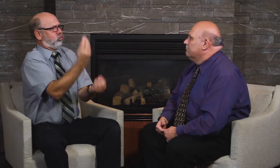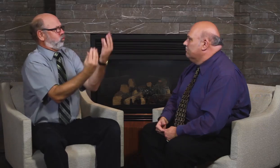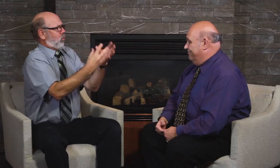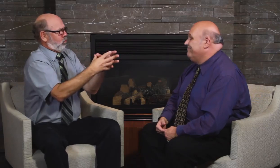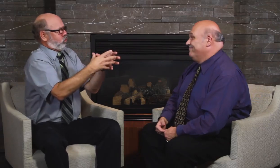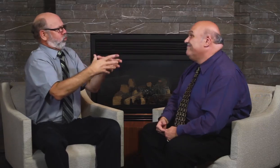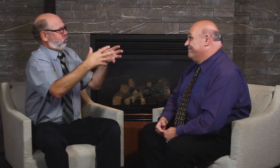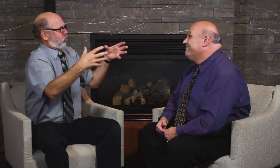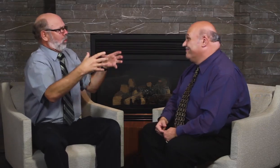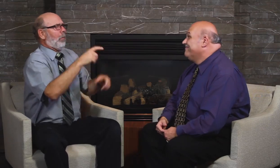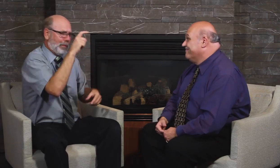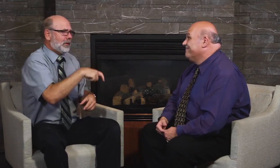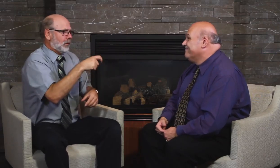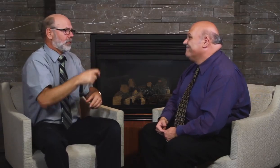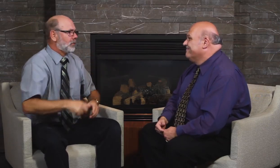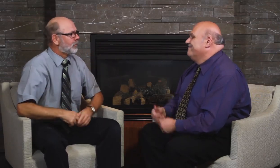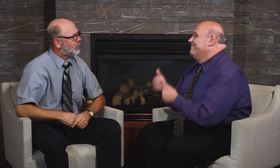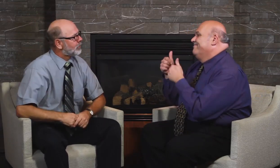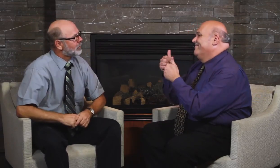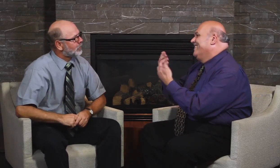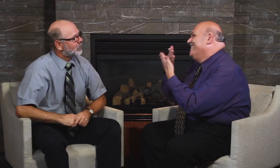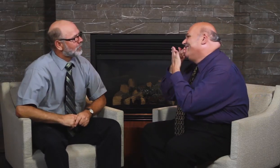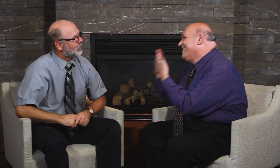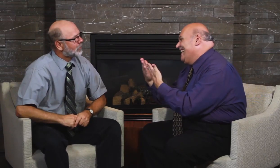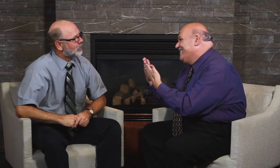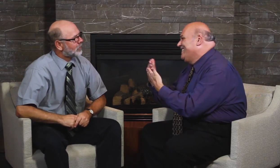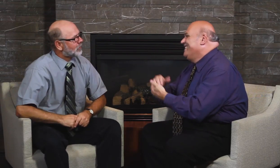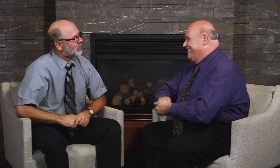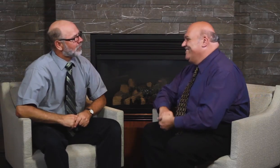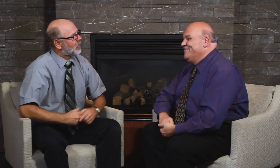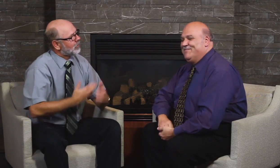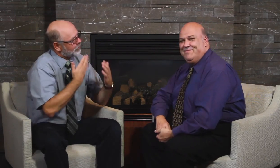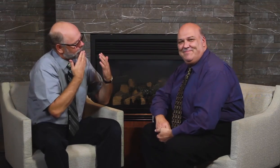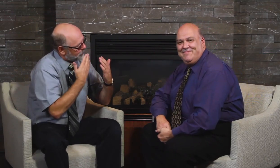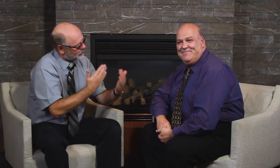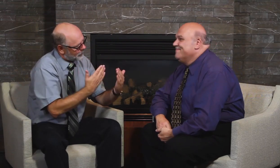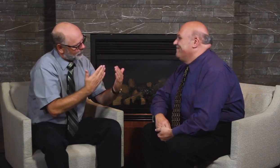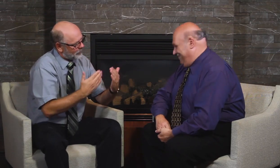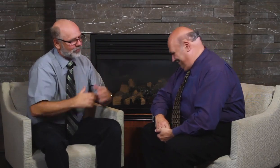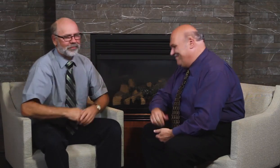over the world. Thank you! Thank you.